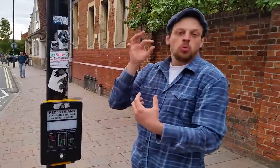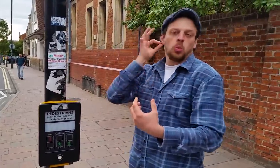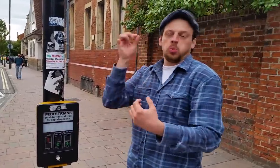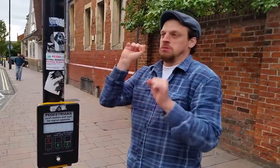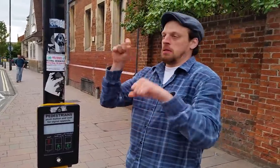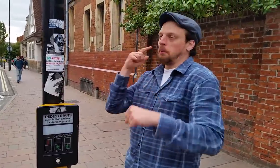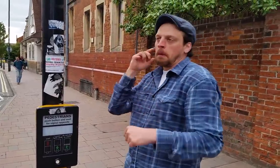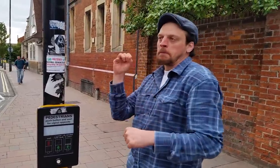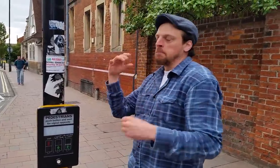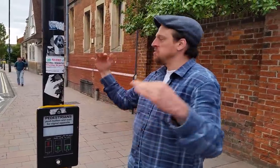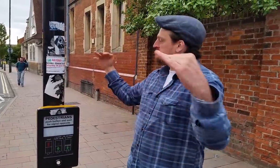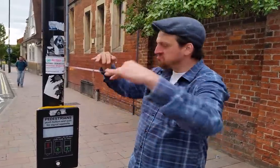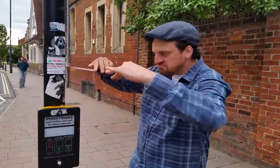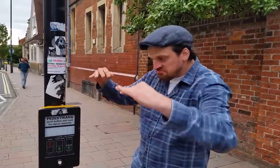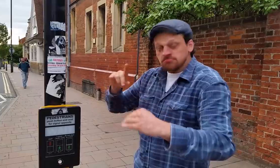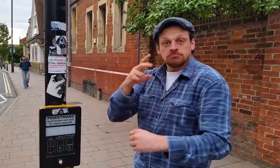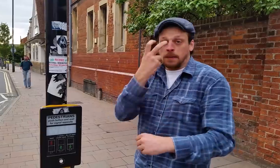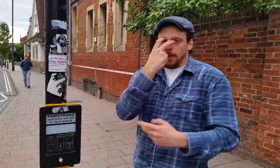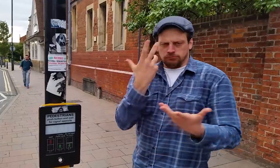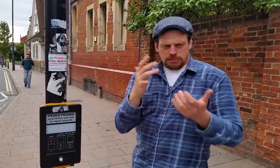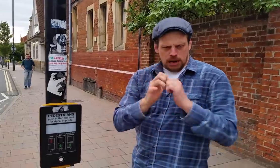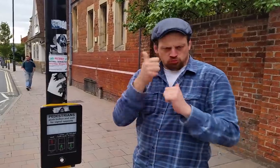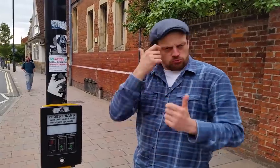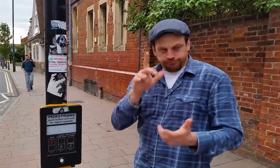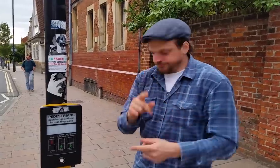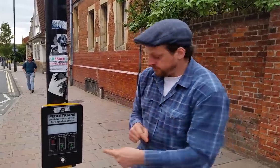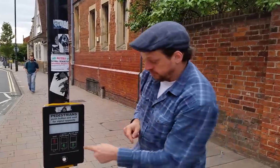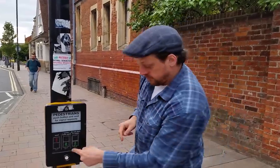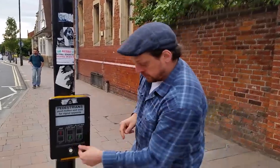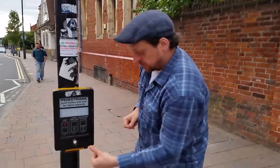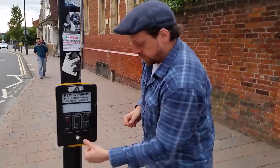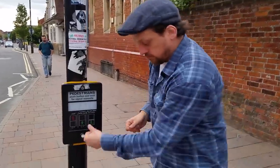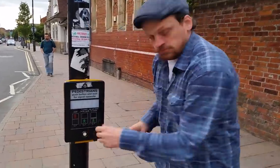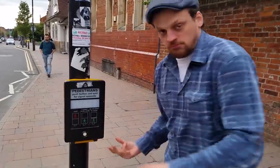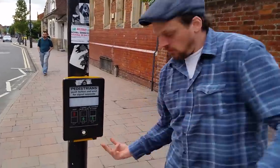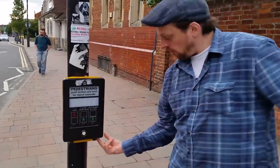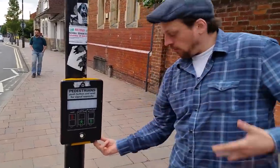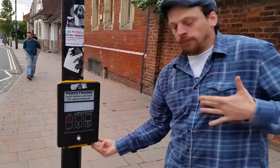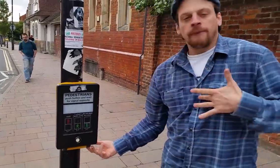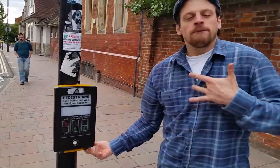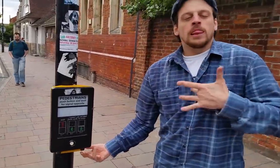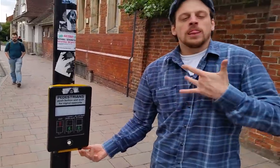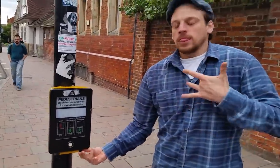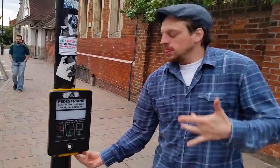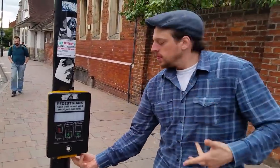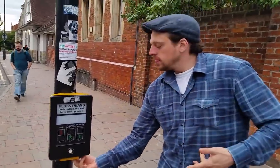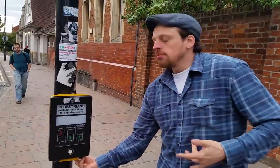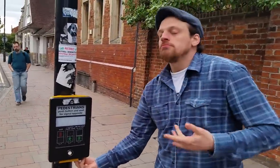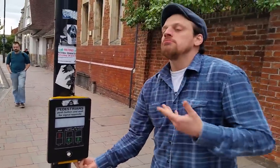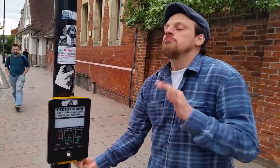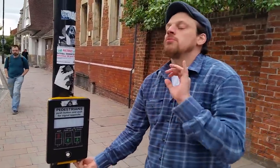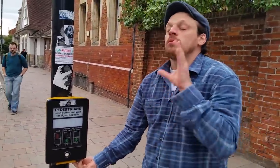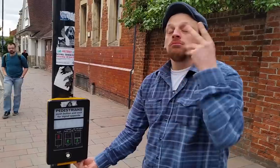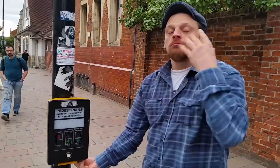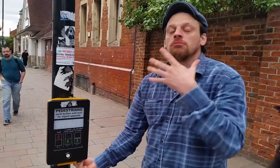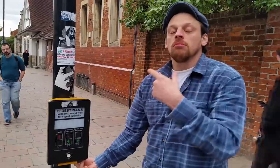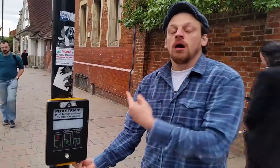hearing pedestrians can hear a signal when cars stop, but how are the blind kept in the loop? Well, they can place a finger right here and when they feel